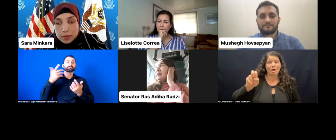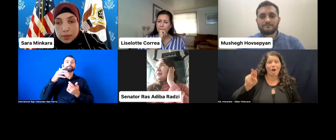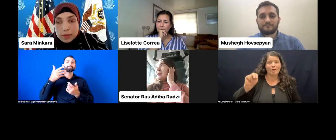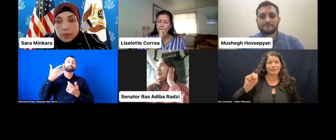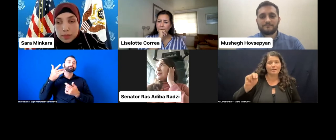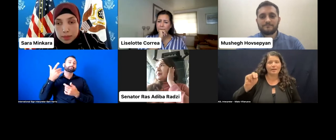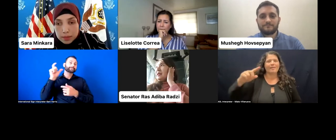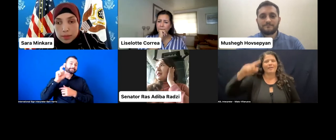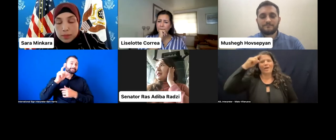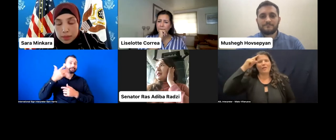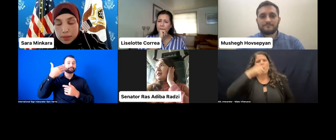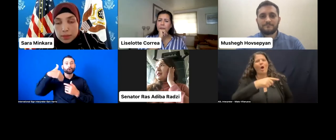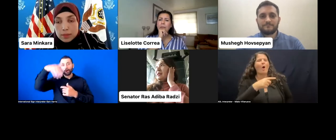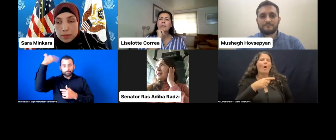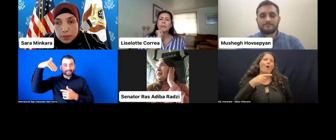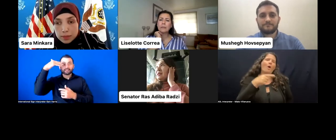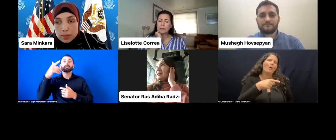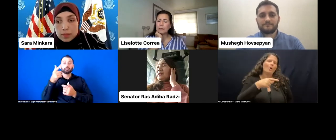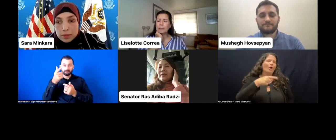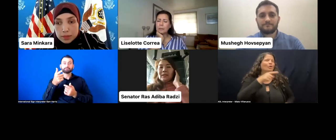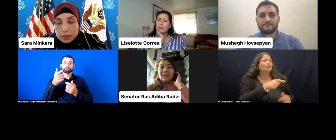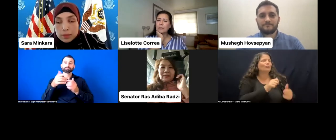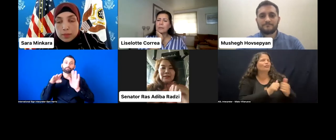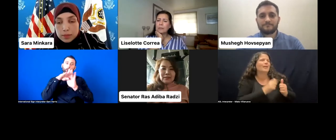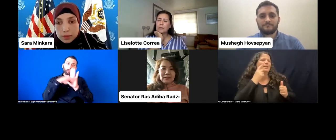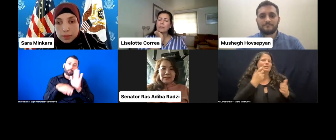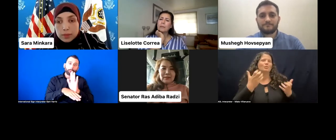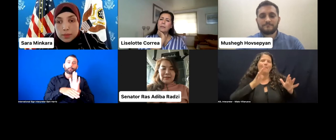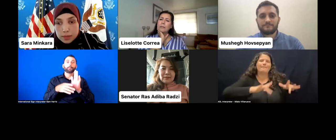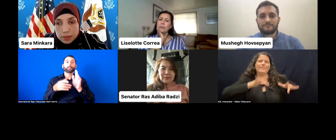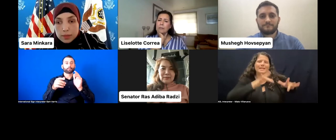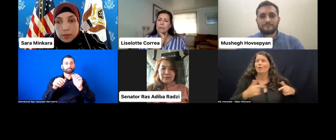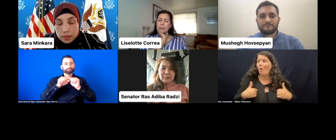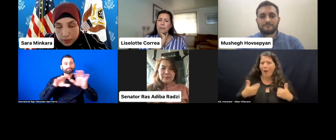of my disability to get votes, while I was running to represent everyone in the community.